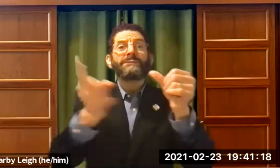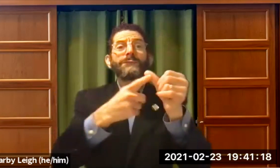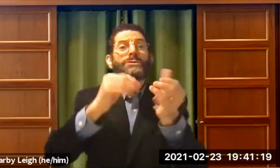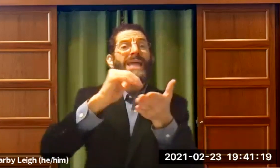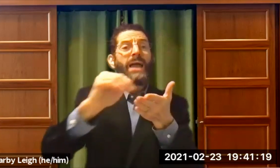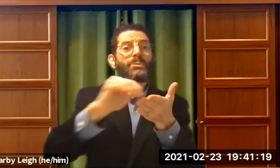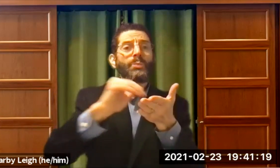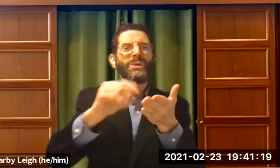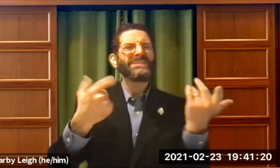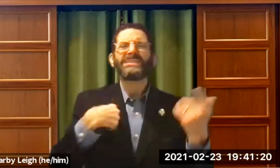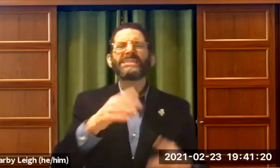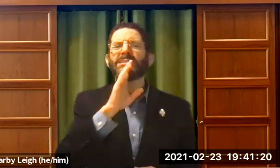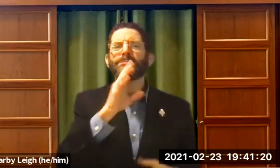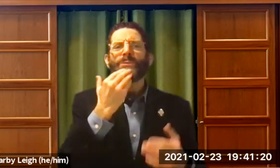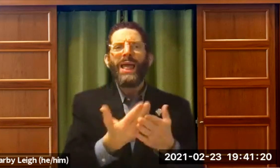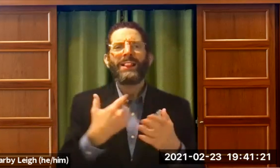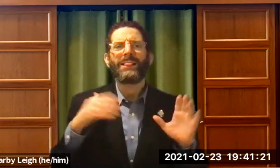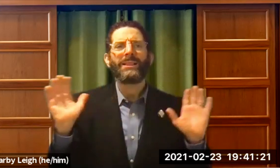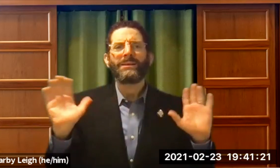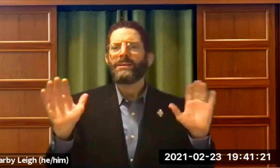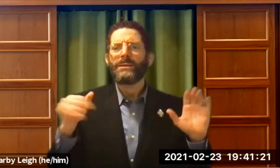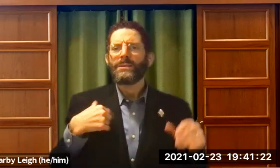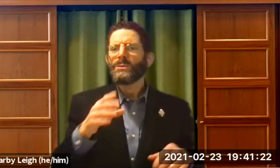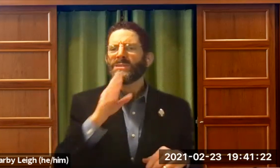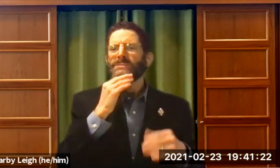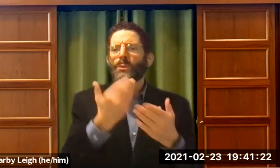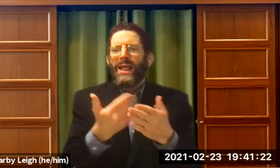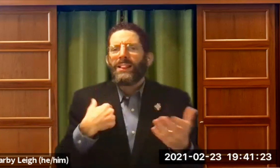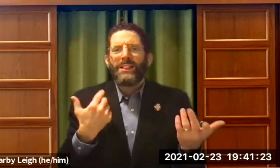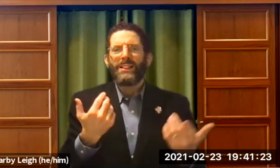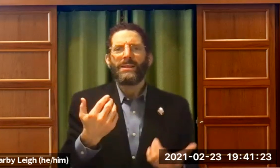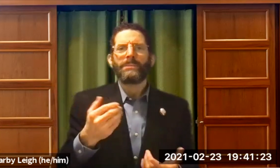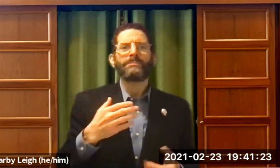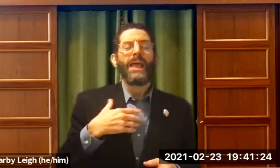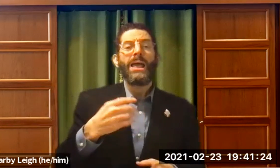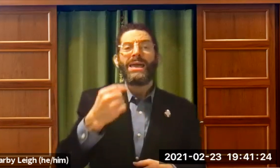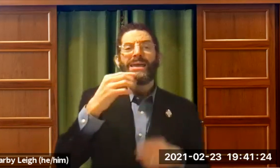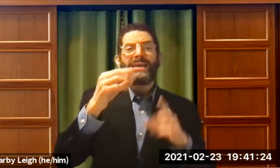Here's a whole long list of reasons. Moses says, "but I don't speak well. I can't be a leader.